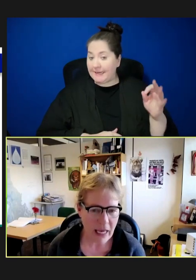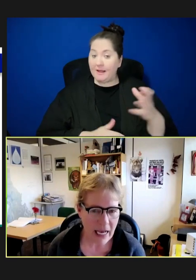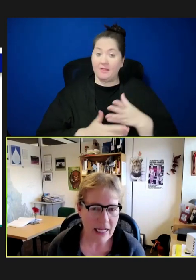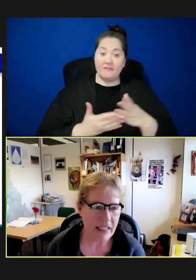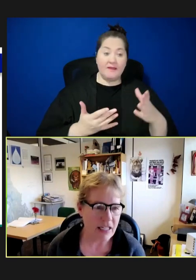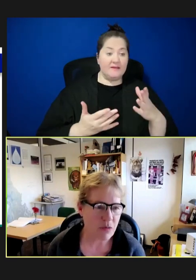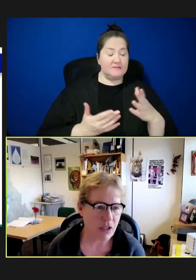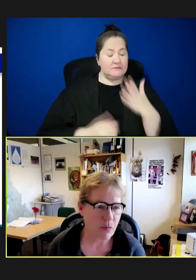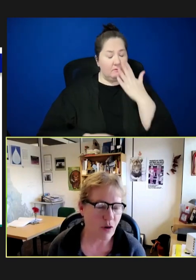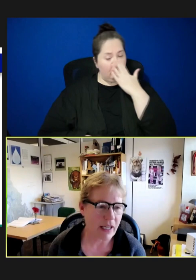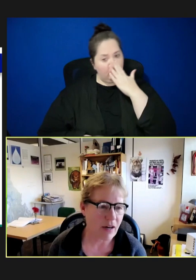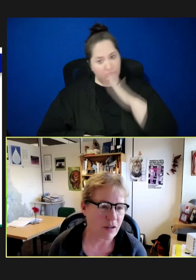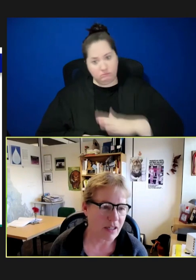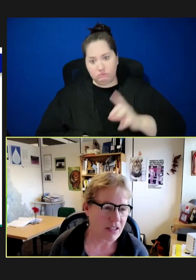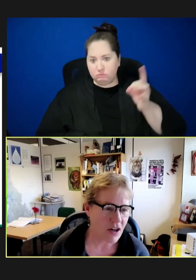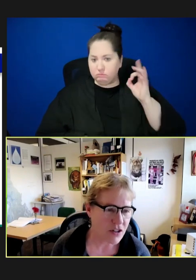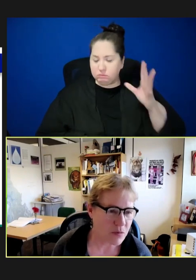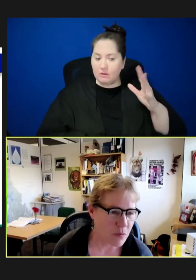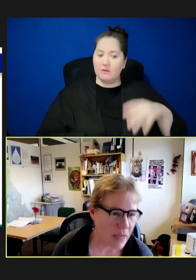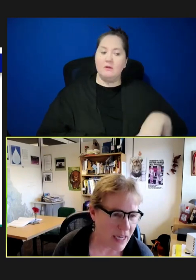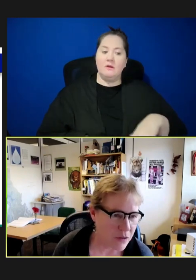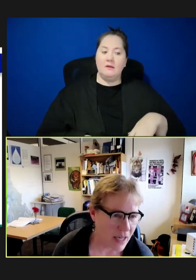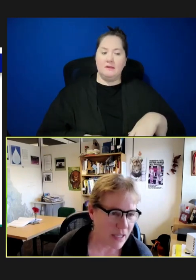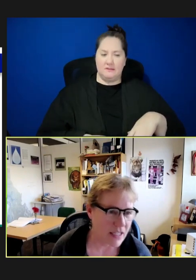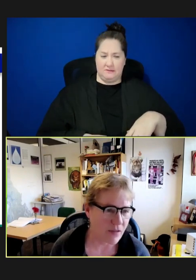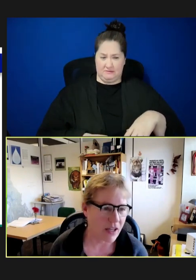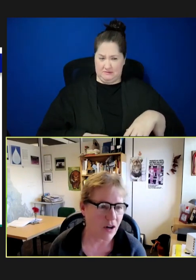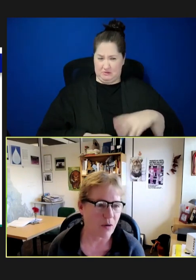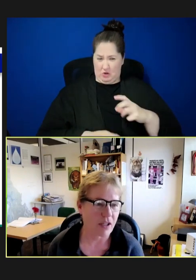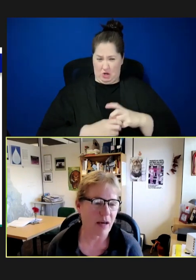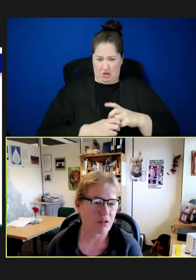bad. And I just wanted to point out it's hard to make out the outlines of Idaho in that. So,